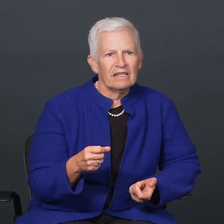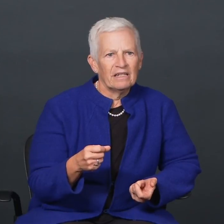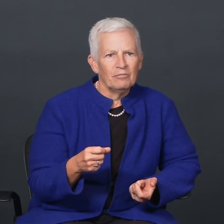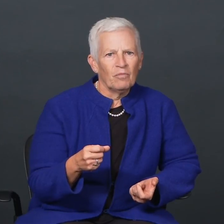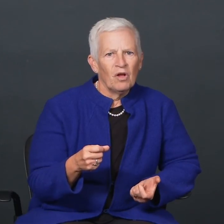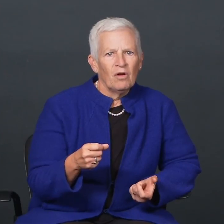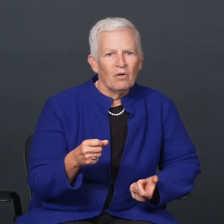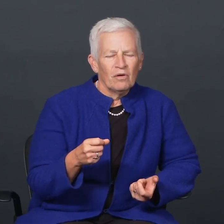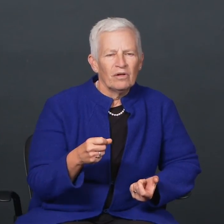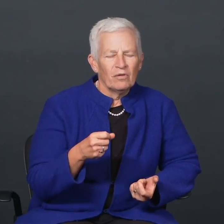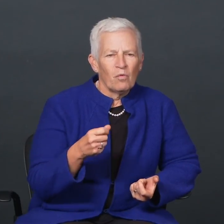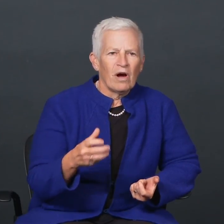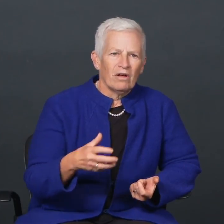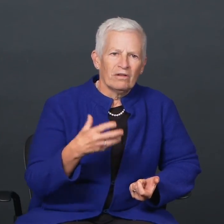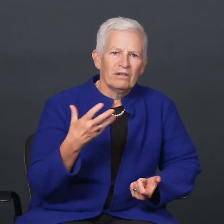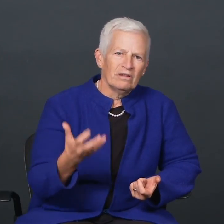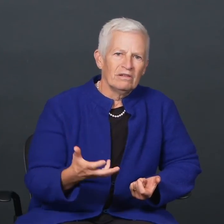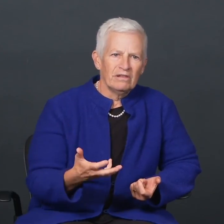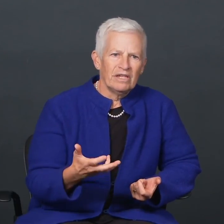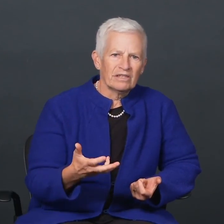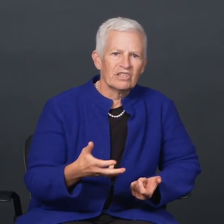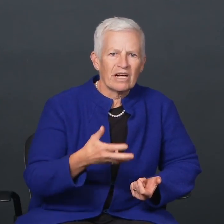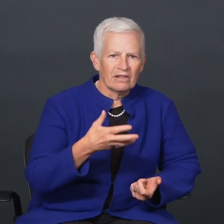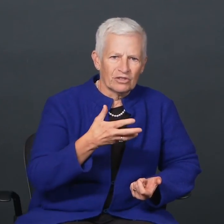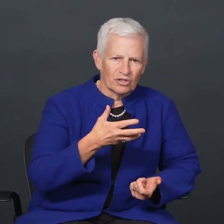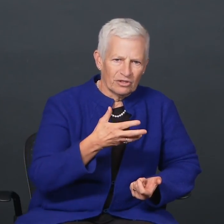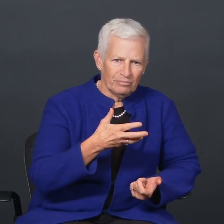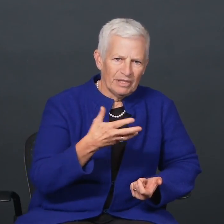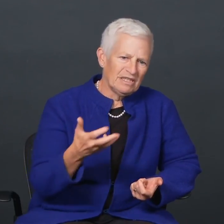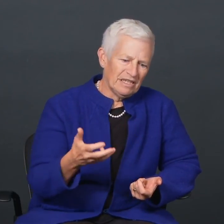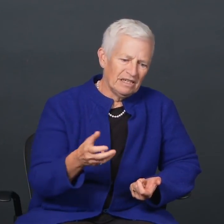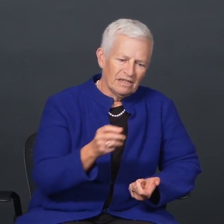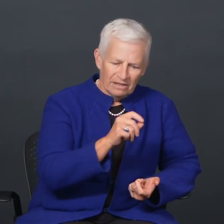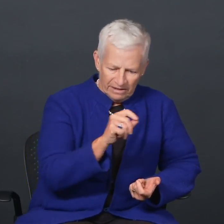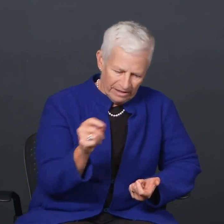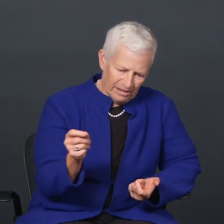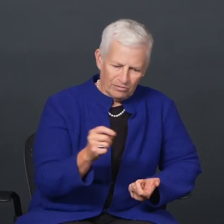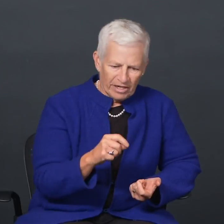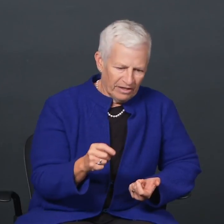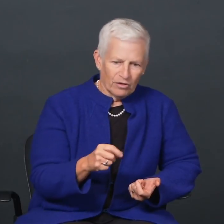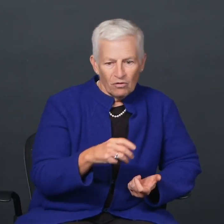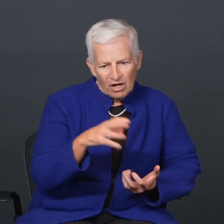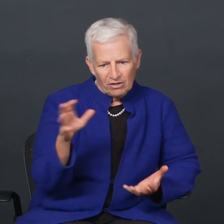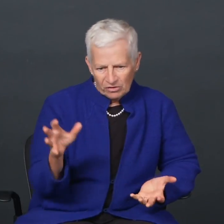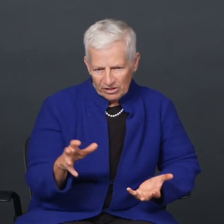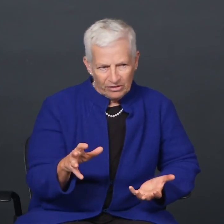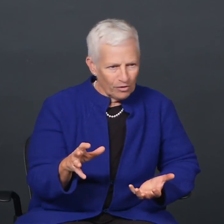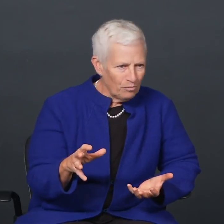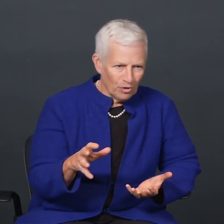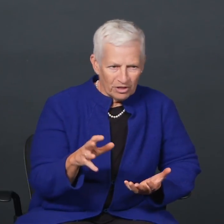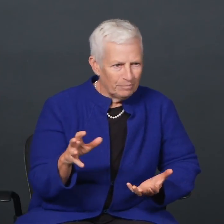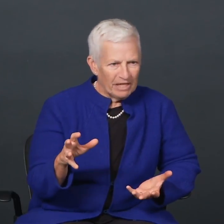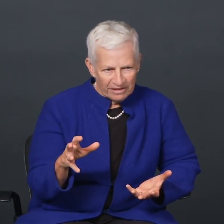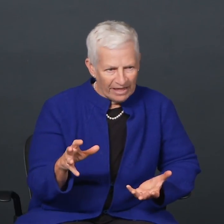And while young scholars are busy writing their own articles in their own books because